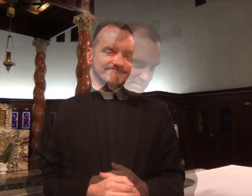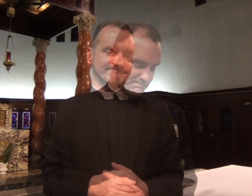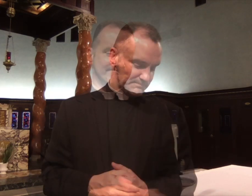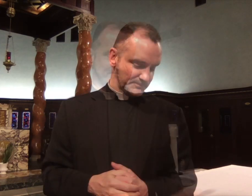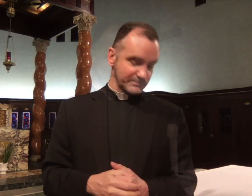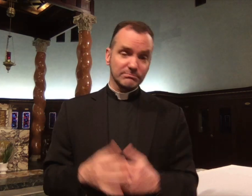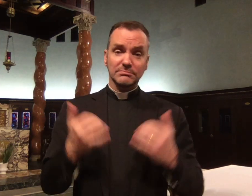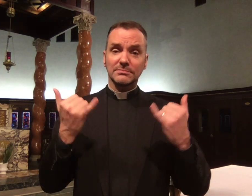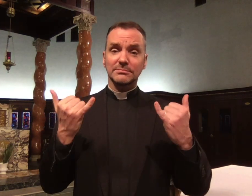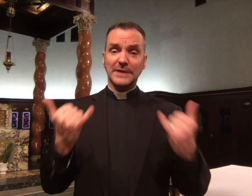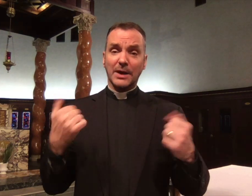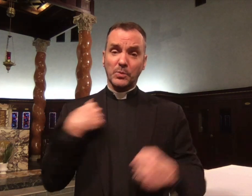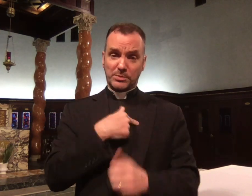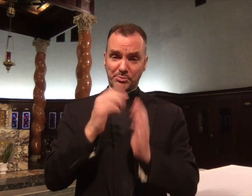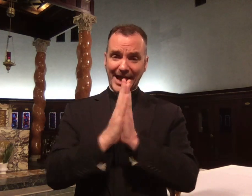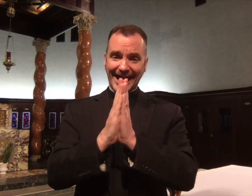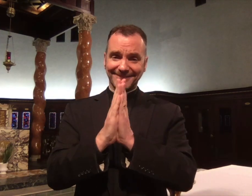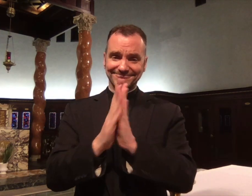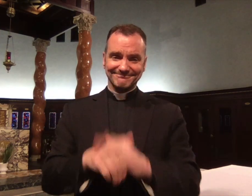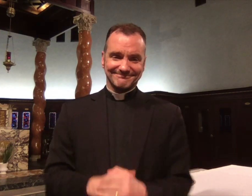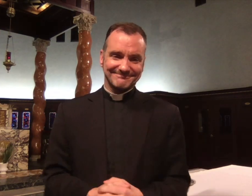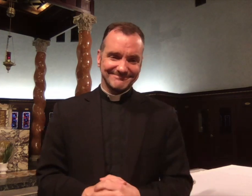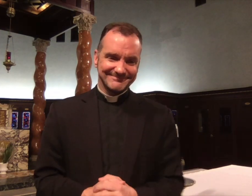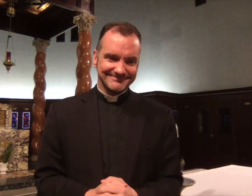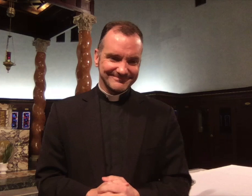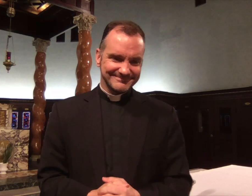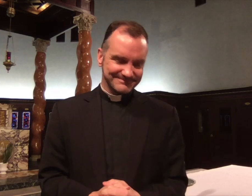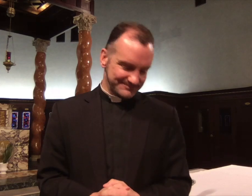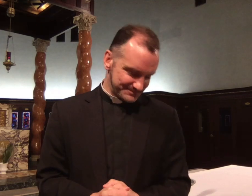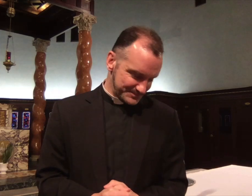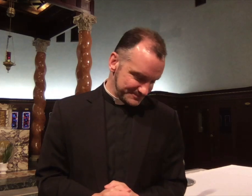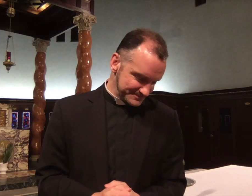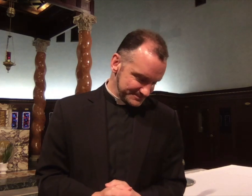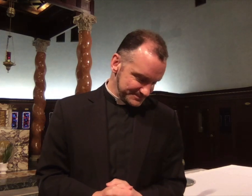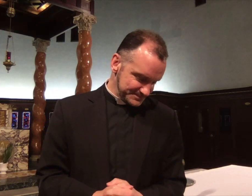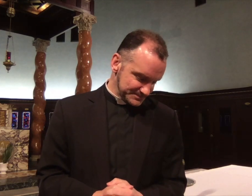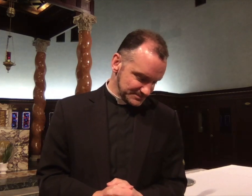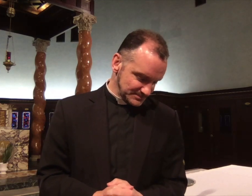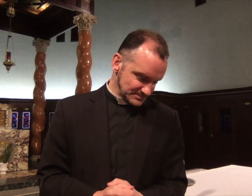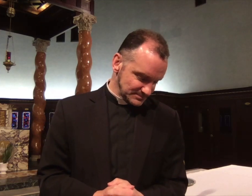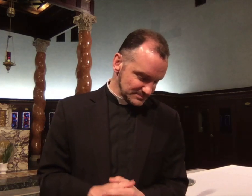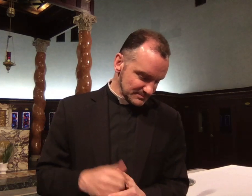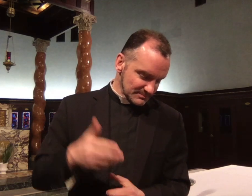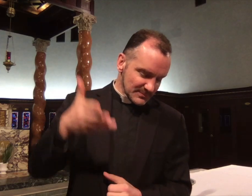Let us pray.